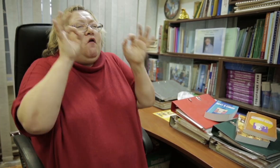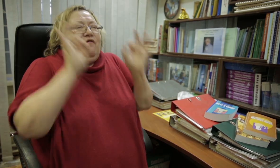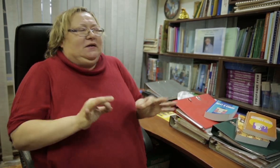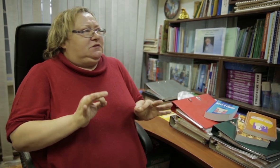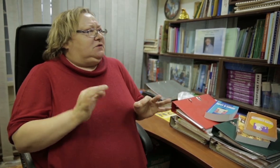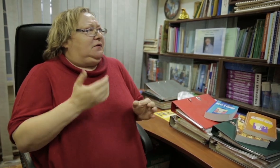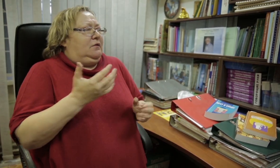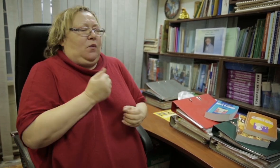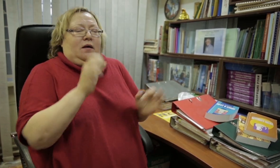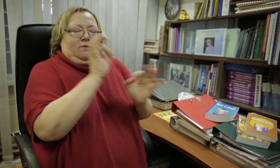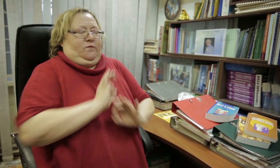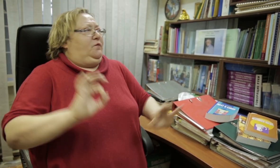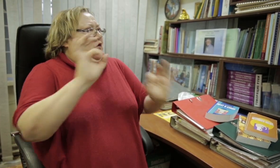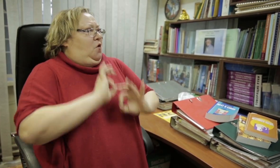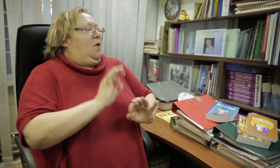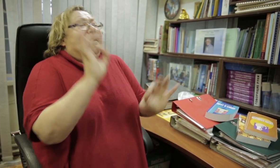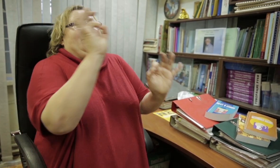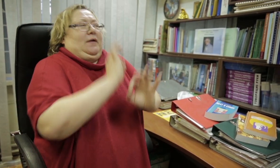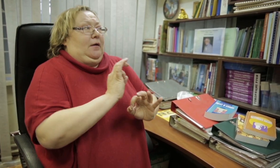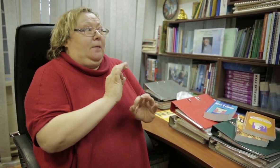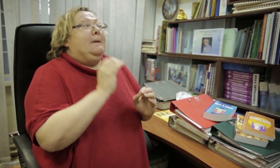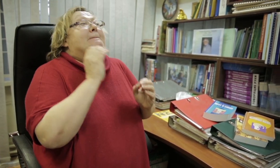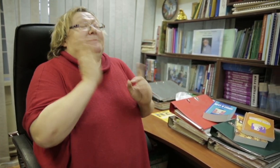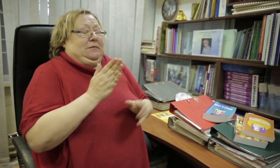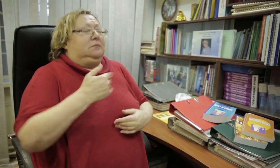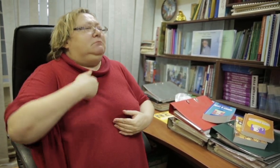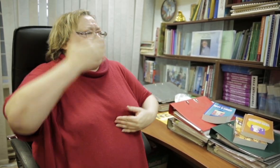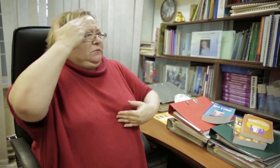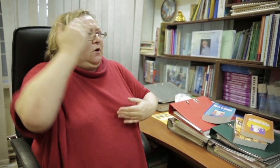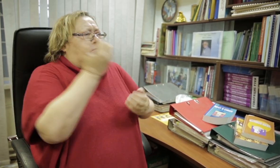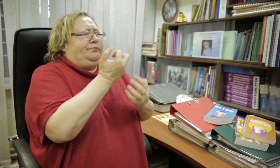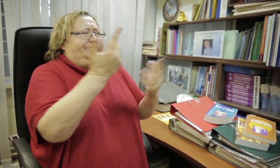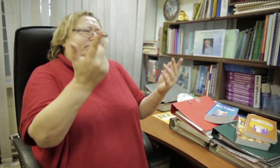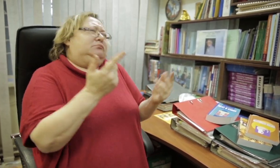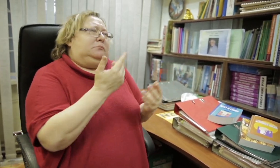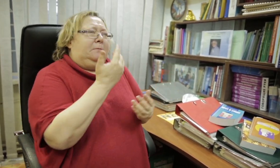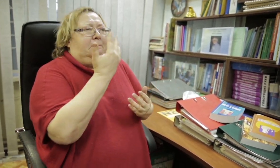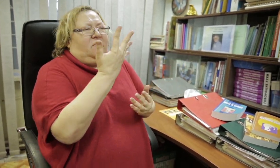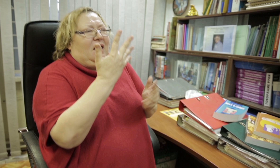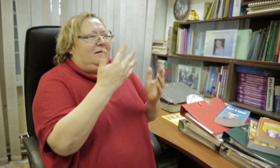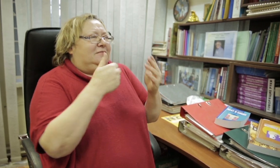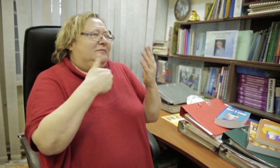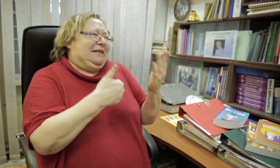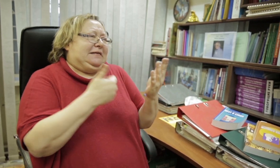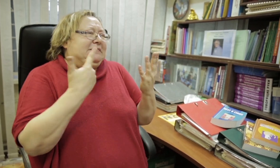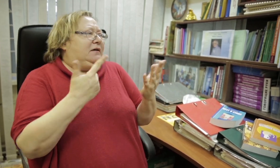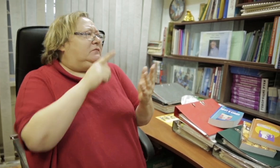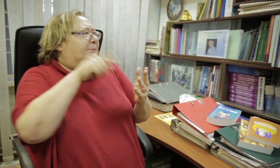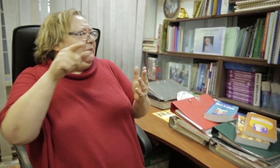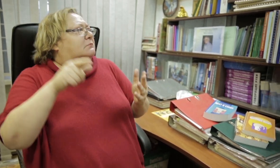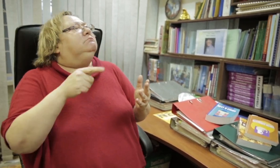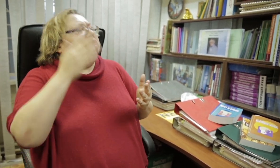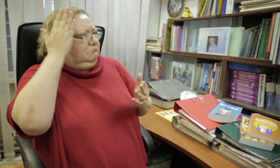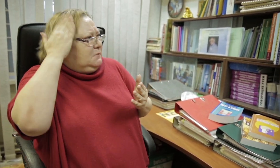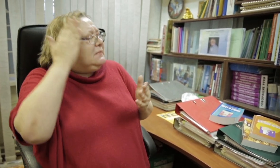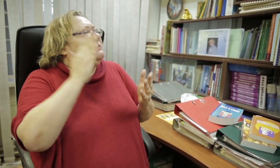Arkady: In your mind, why did you choose to come here to study? Roman: I have had a bittersweet life, and